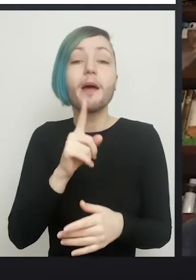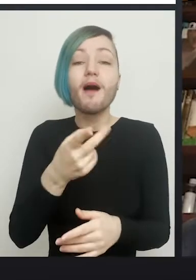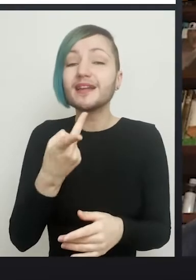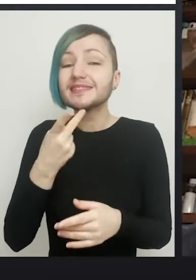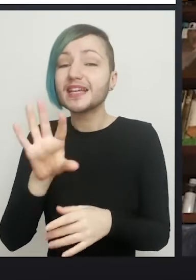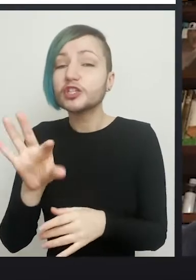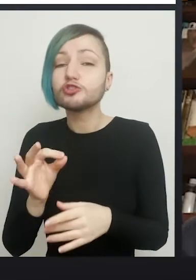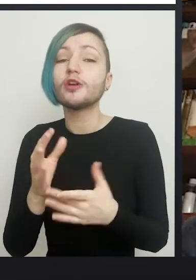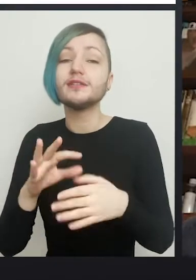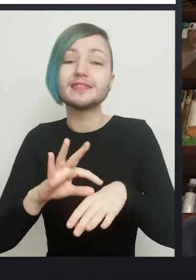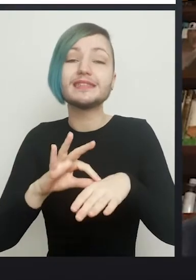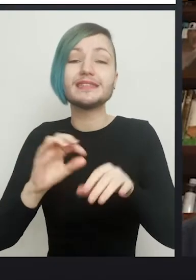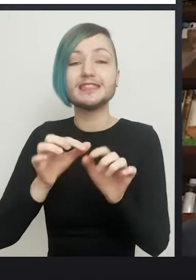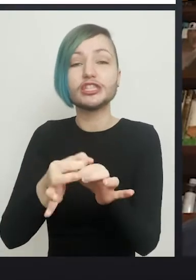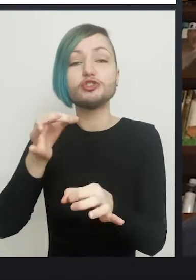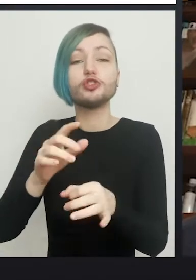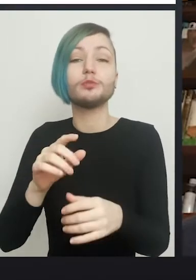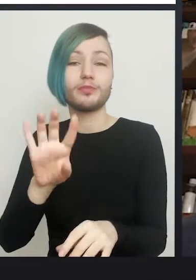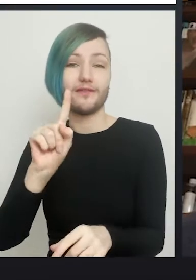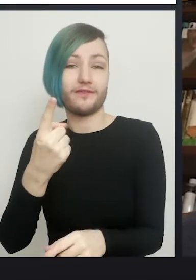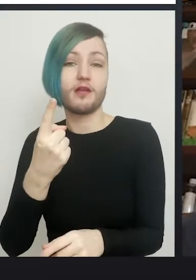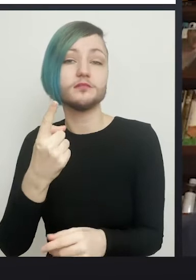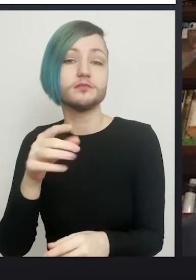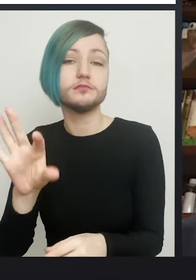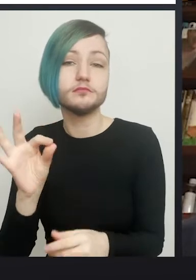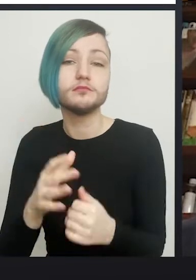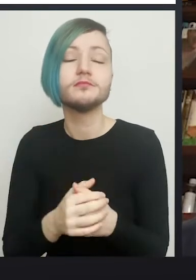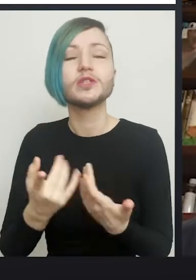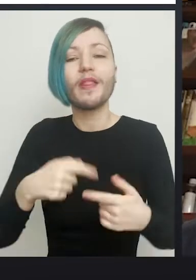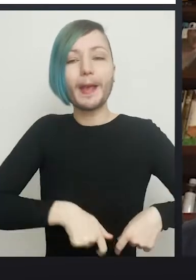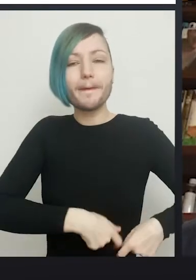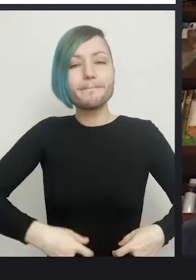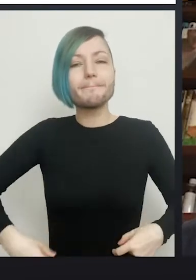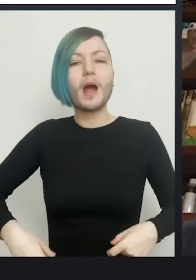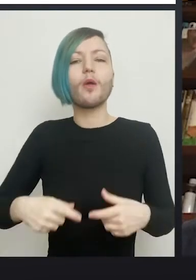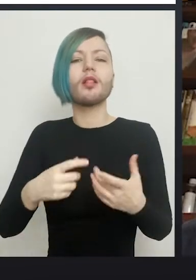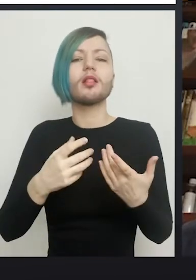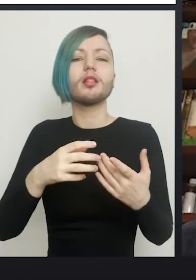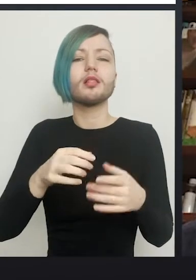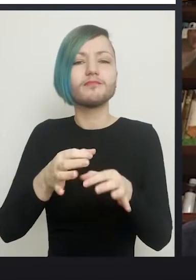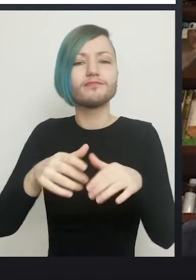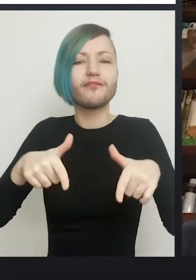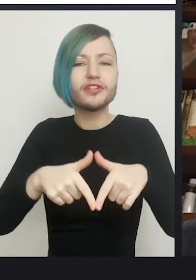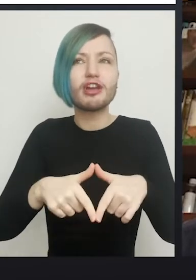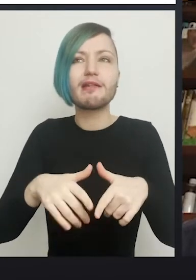To be honest I think a bowel segment vagina has a functional life of probably 15 to 20 years